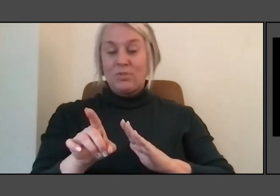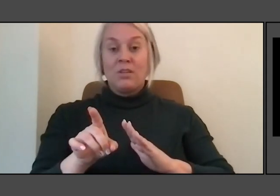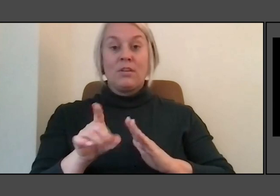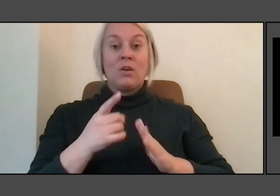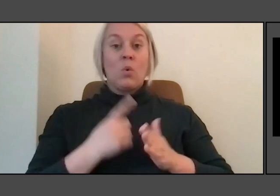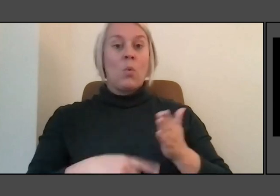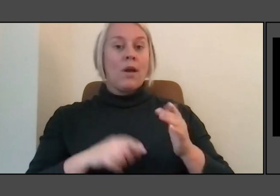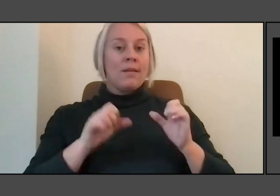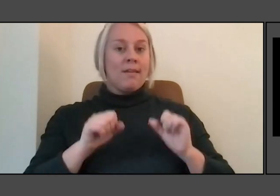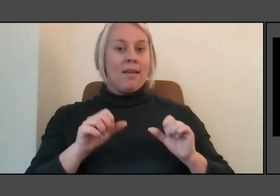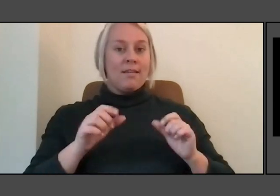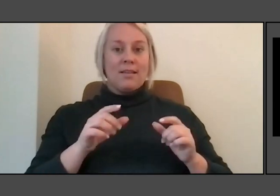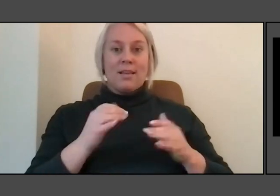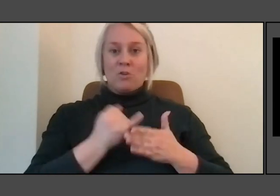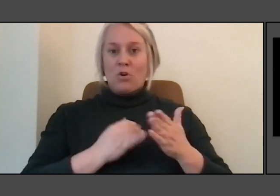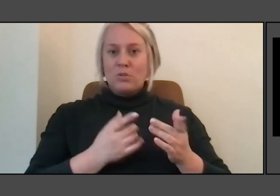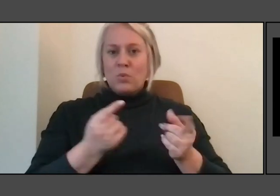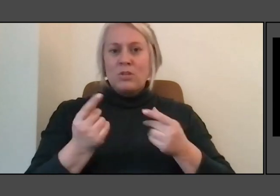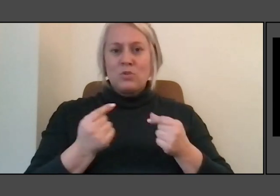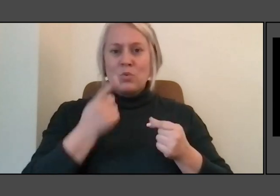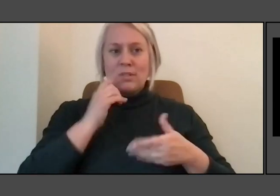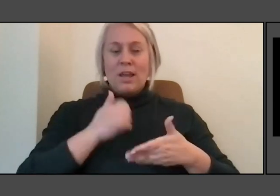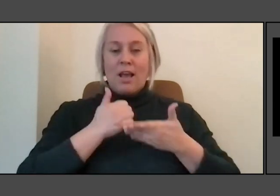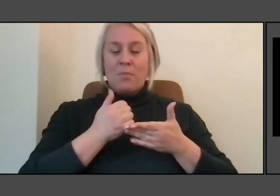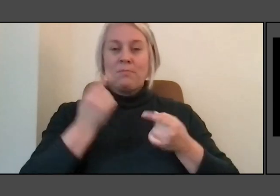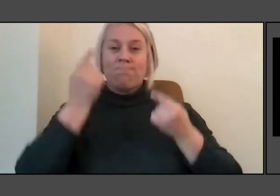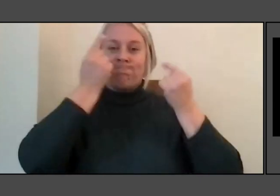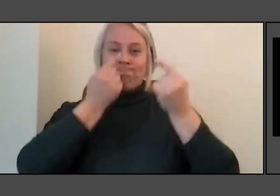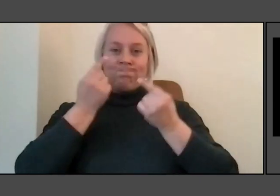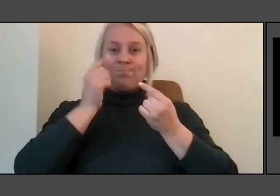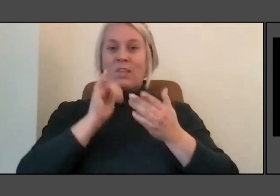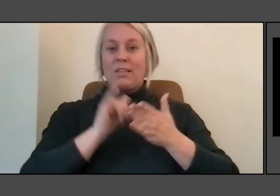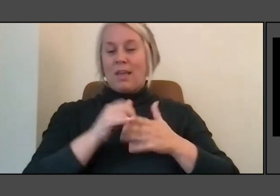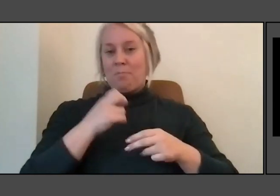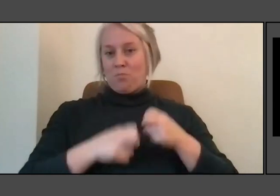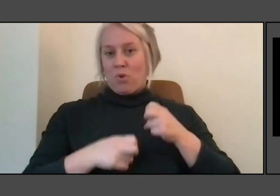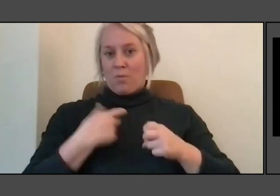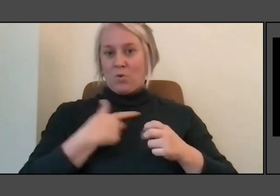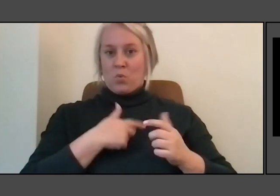to get you to think of the problem we face slightly differently?